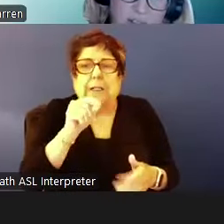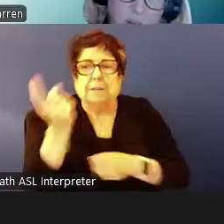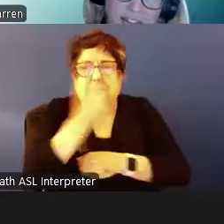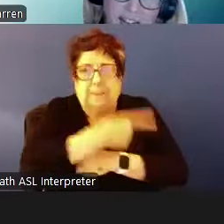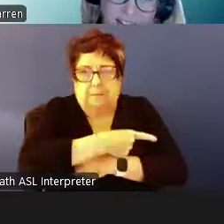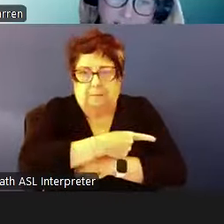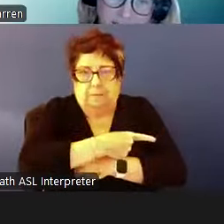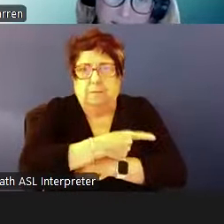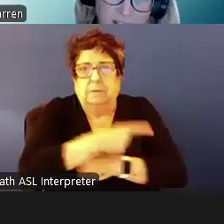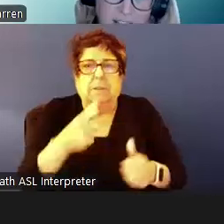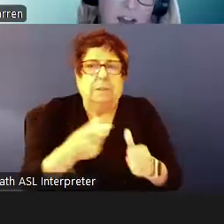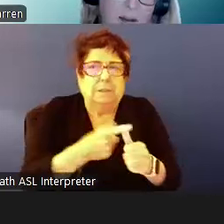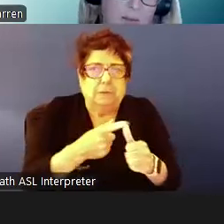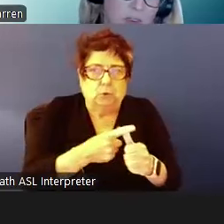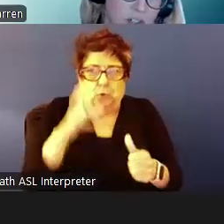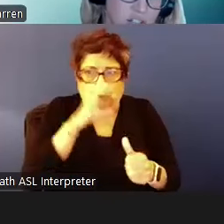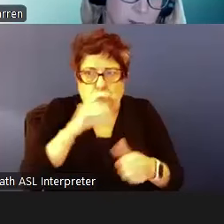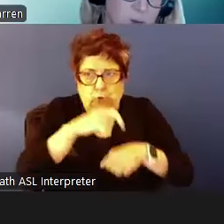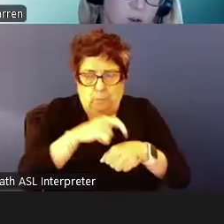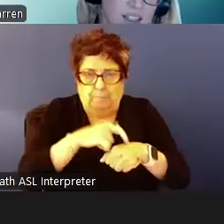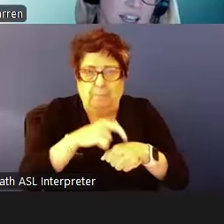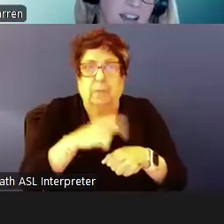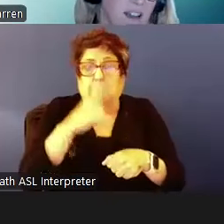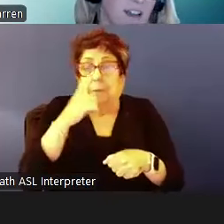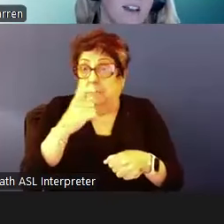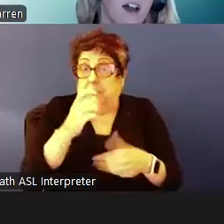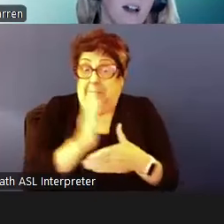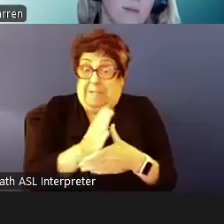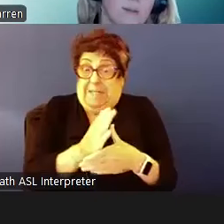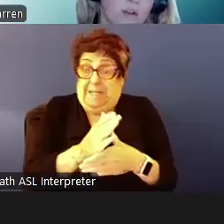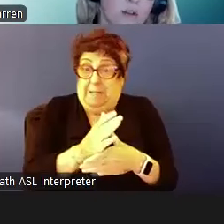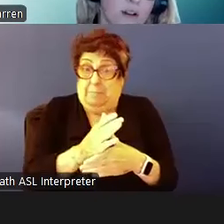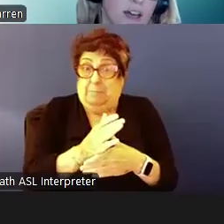the median 60 days search time is what we are seeing so a lot of